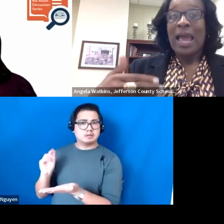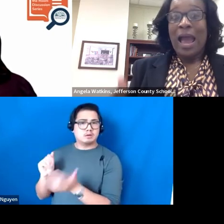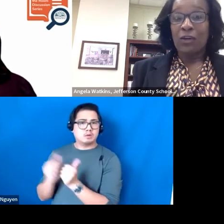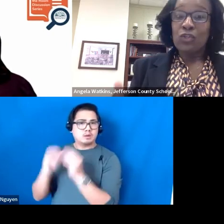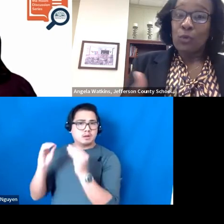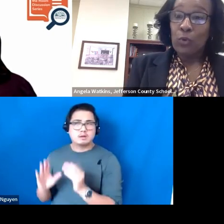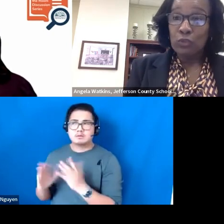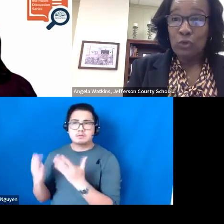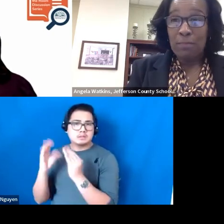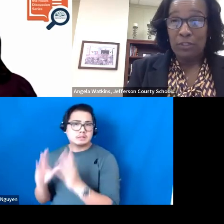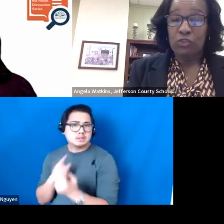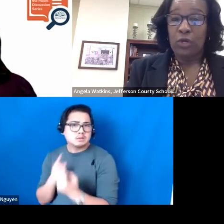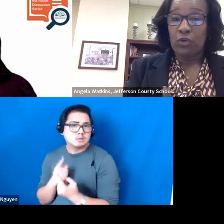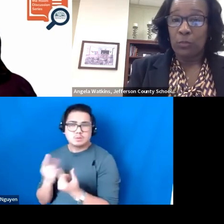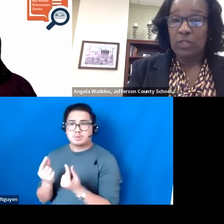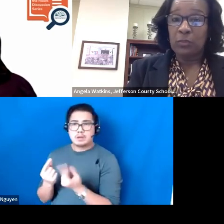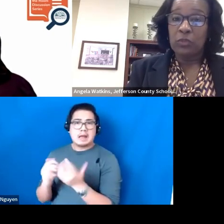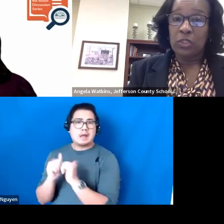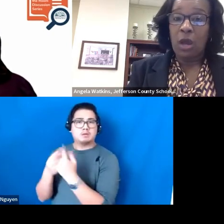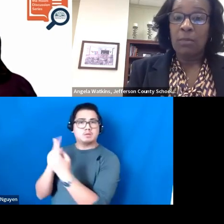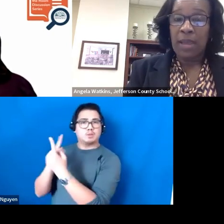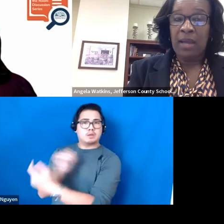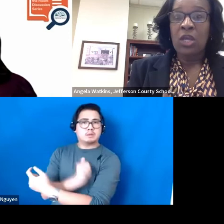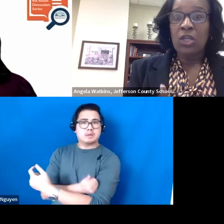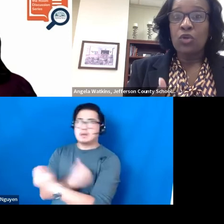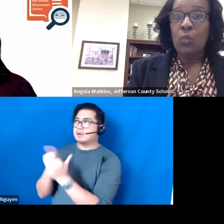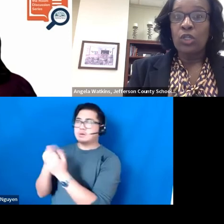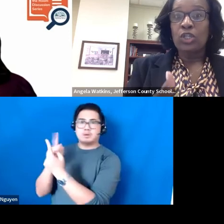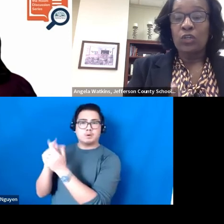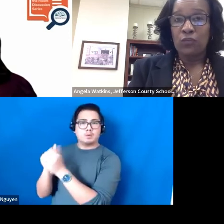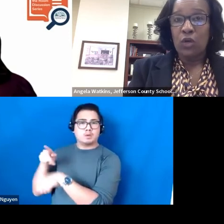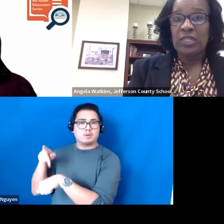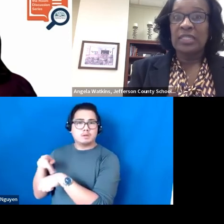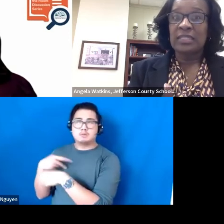How do you approach your administrator or principal to talk about what you have noticed